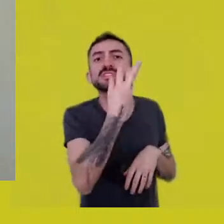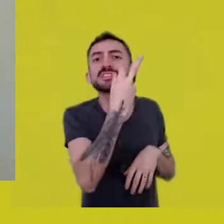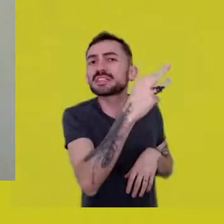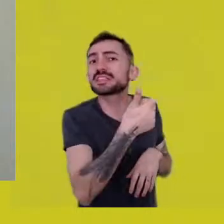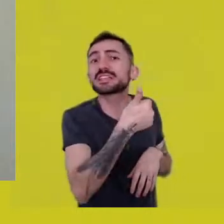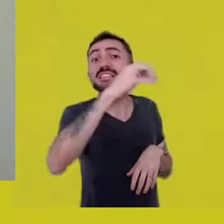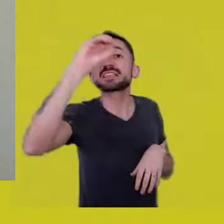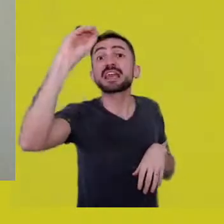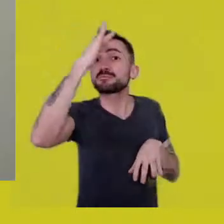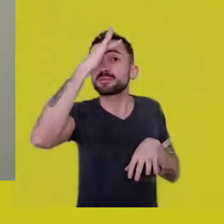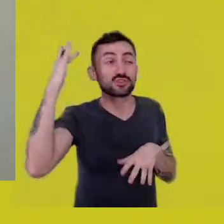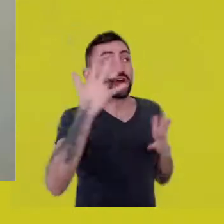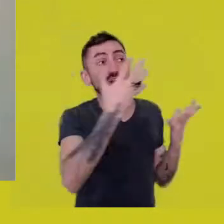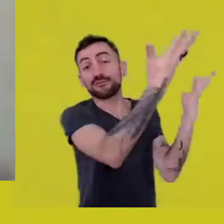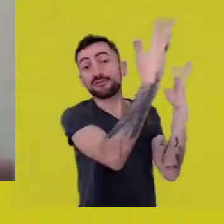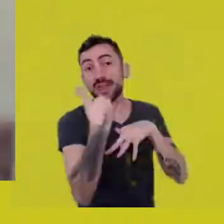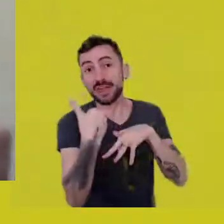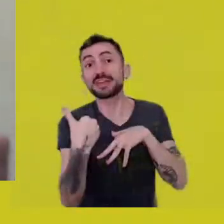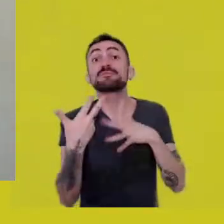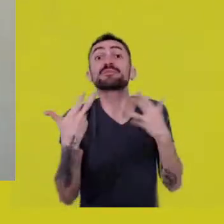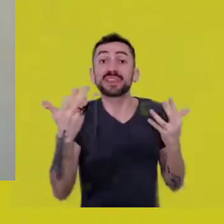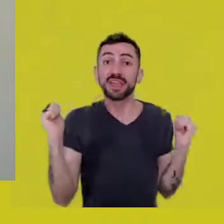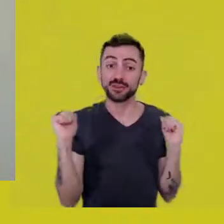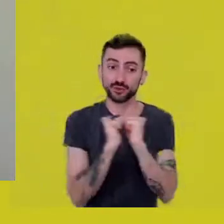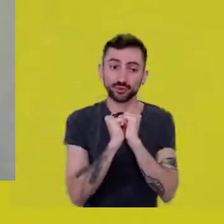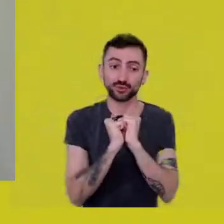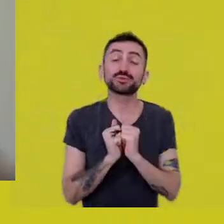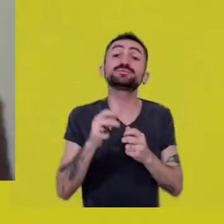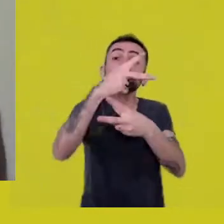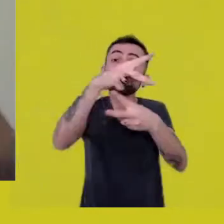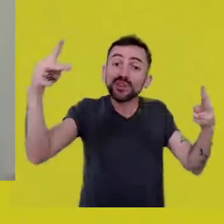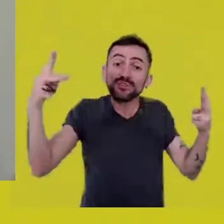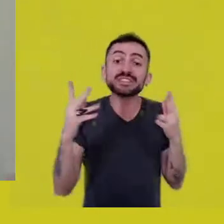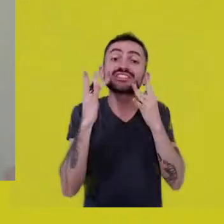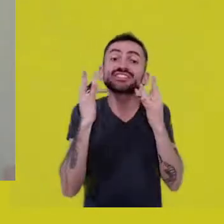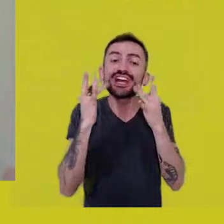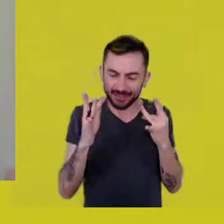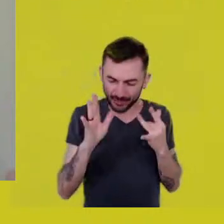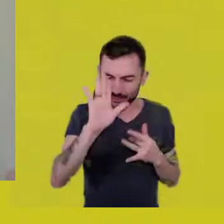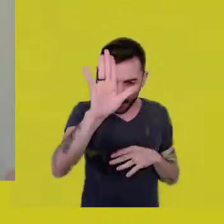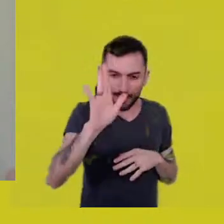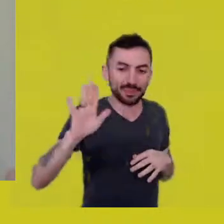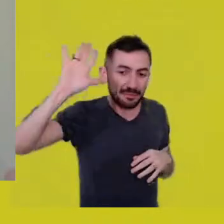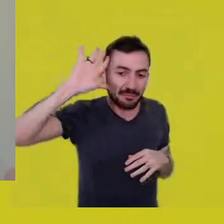just to participate. You guys who are from the theater, imagine a collective